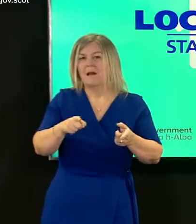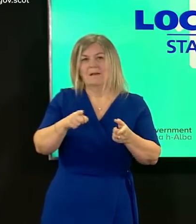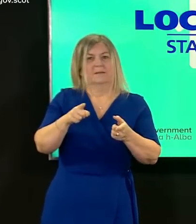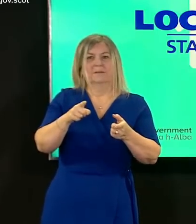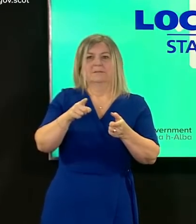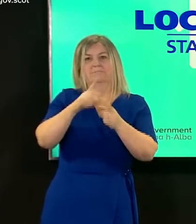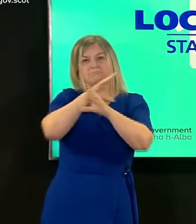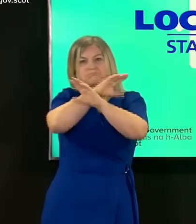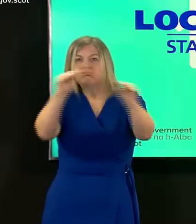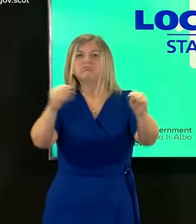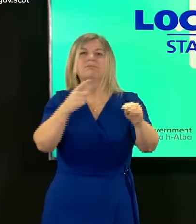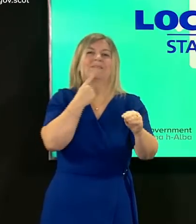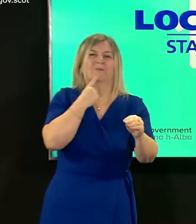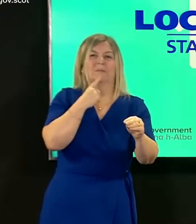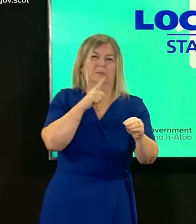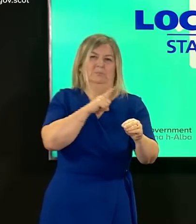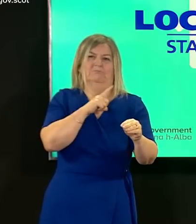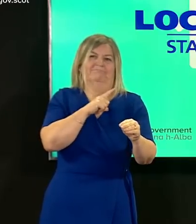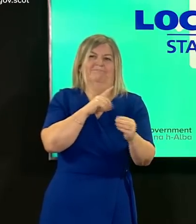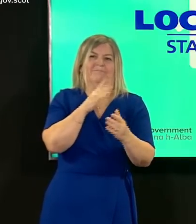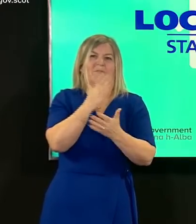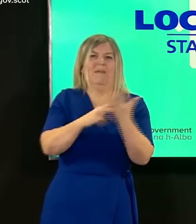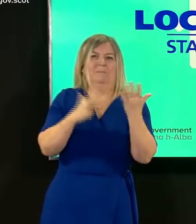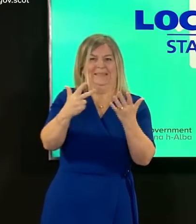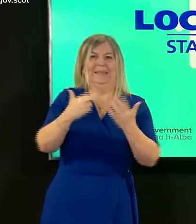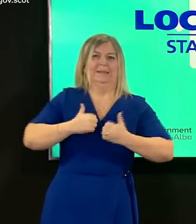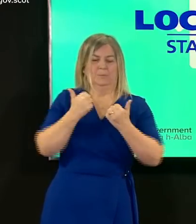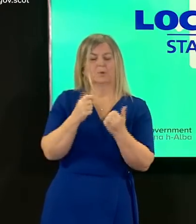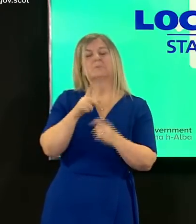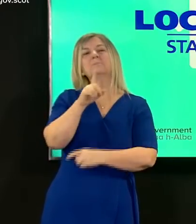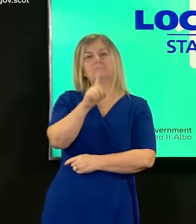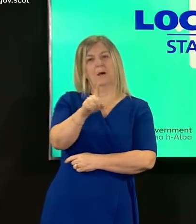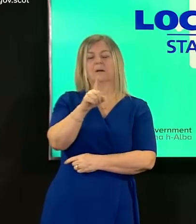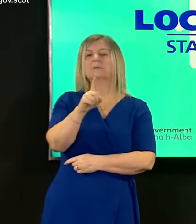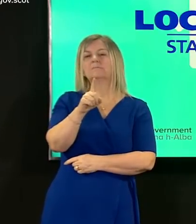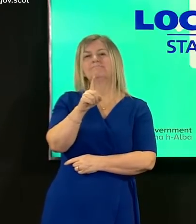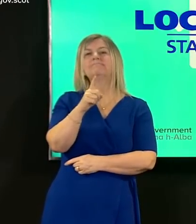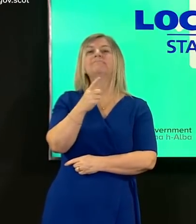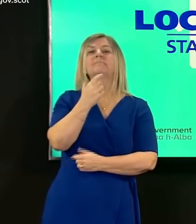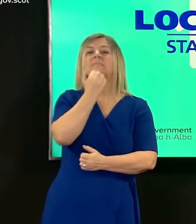this morning however those confirmed figures will be published by public health scotland